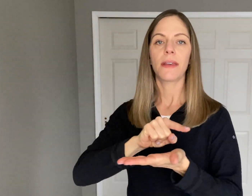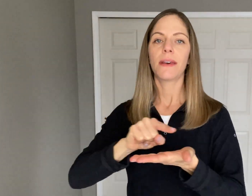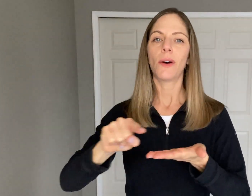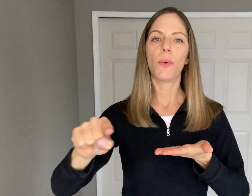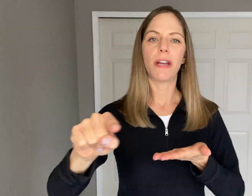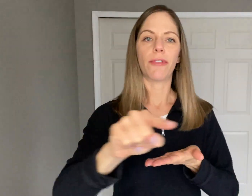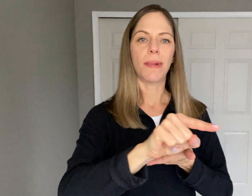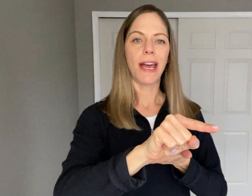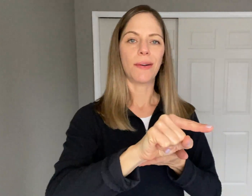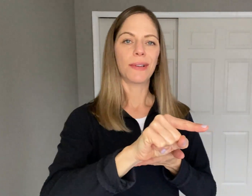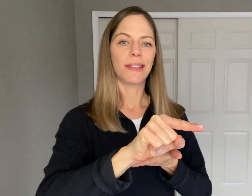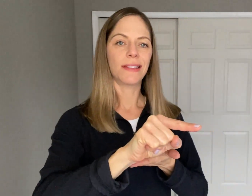"A week from now."